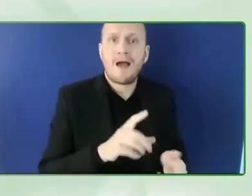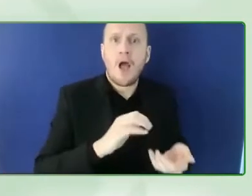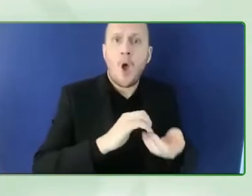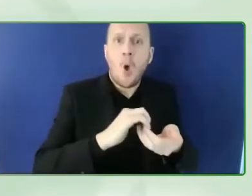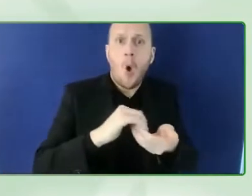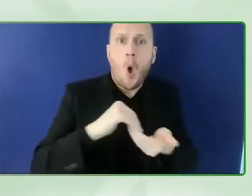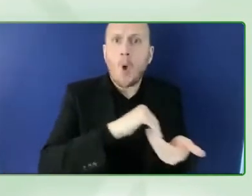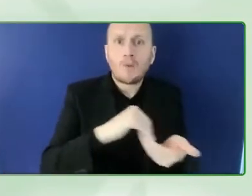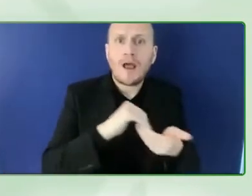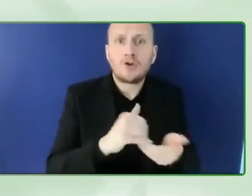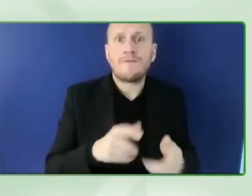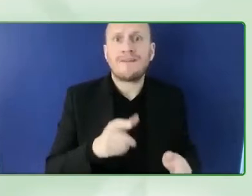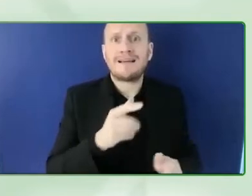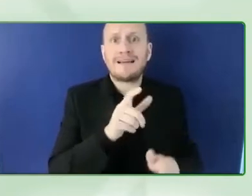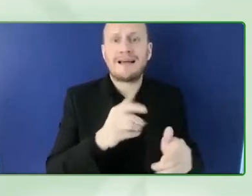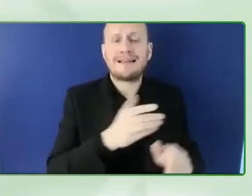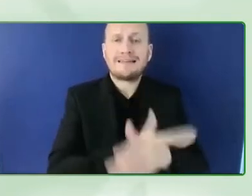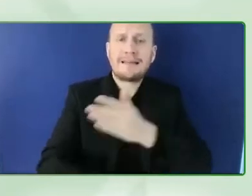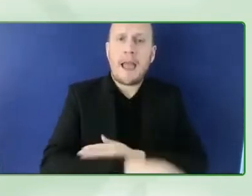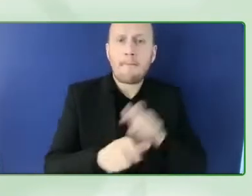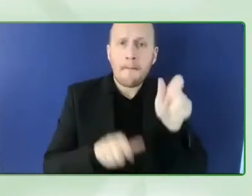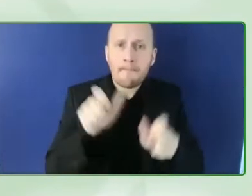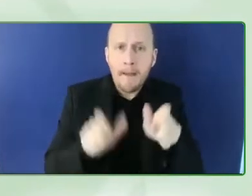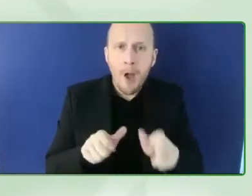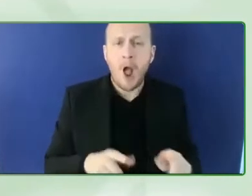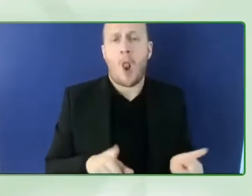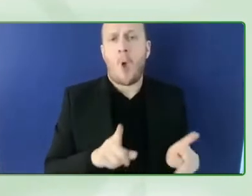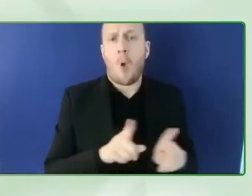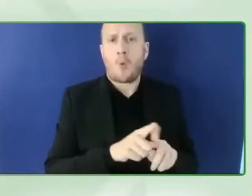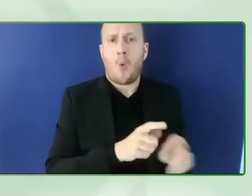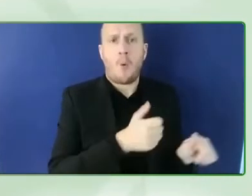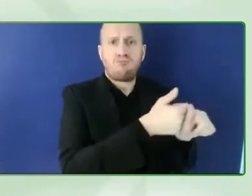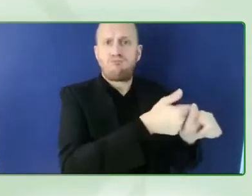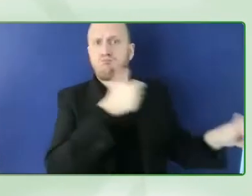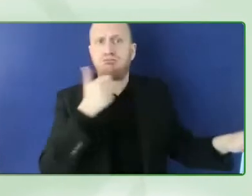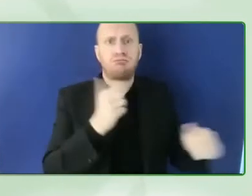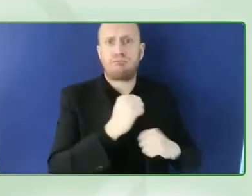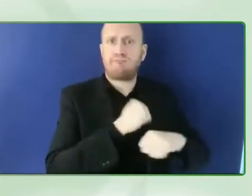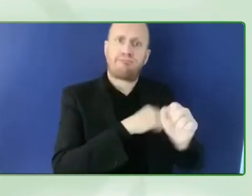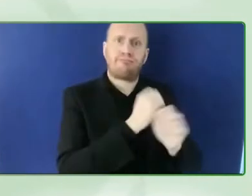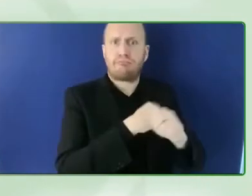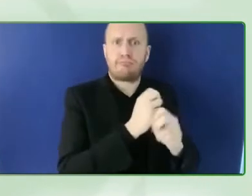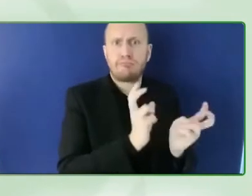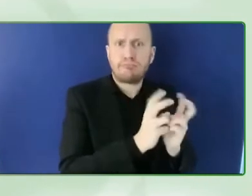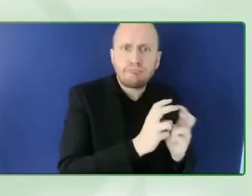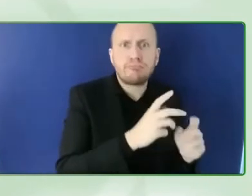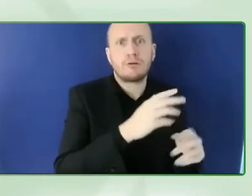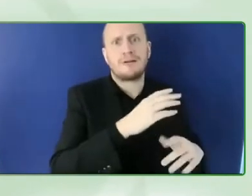and what solutions do we have already and then to promote them ahead so the main idea is to